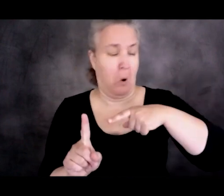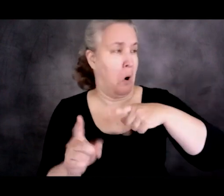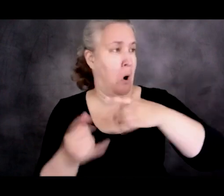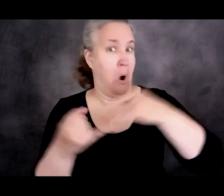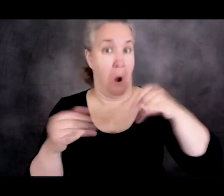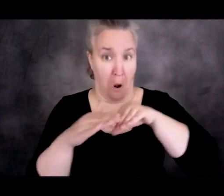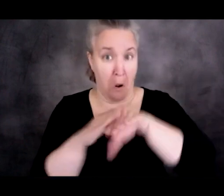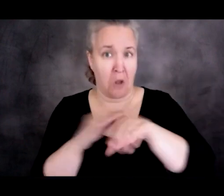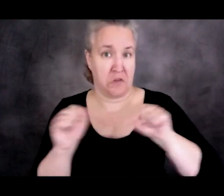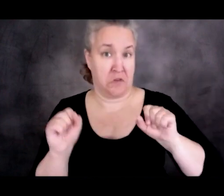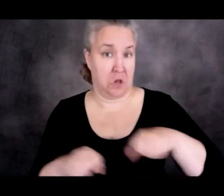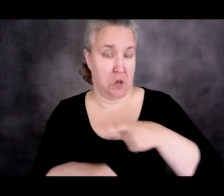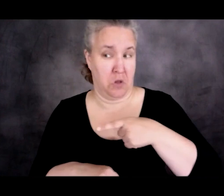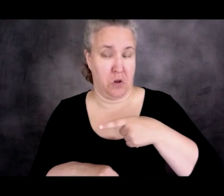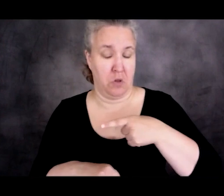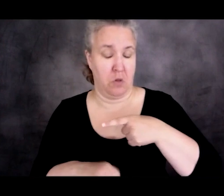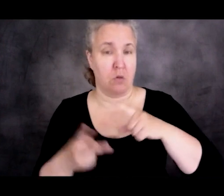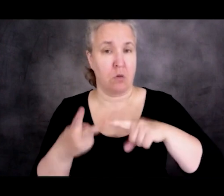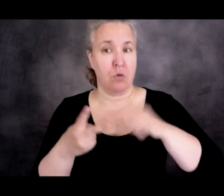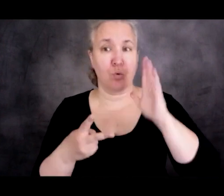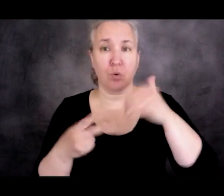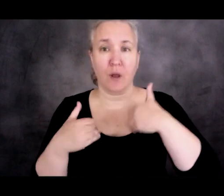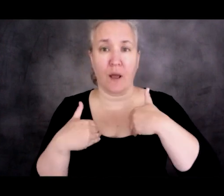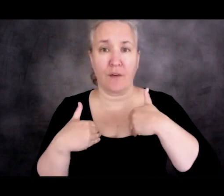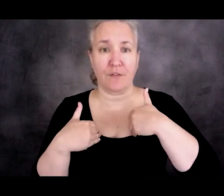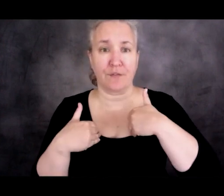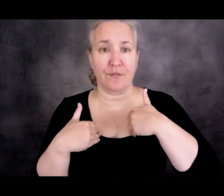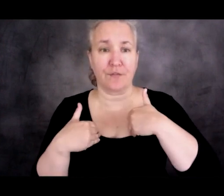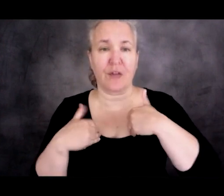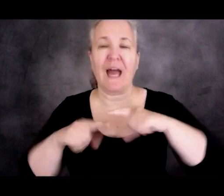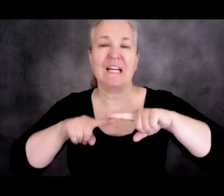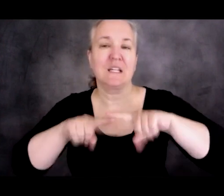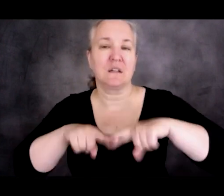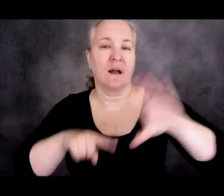You would have essentially a contingent asylum.